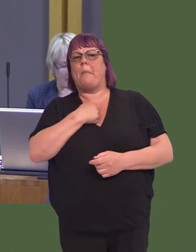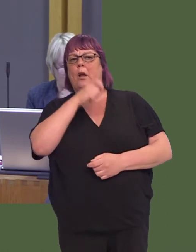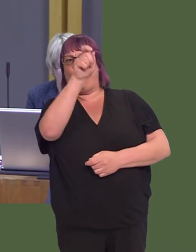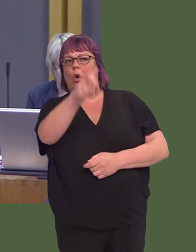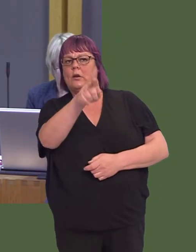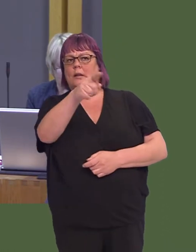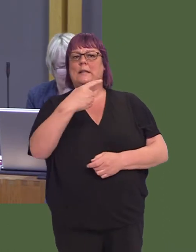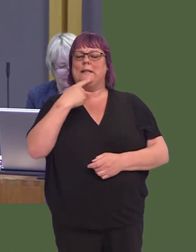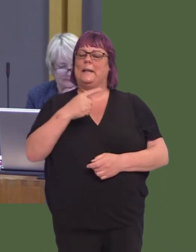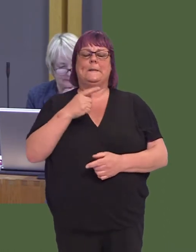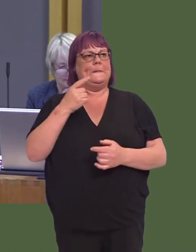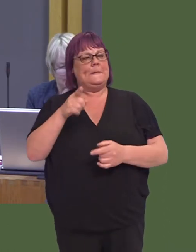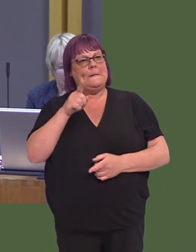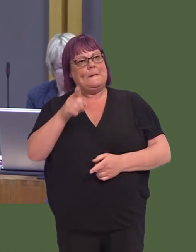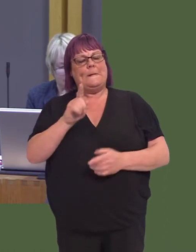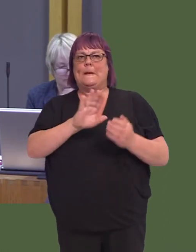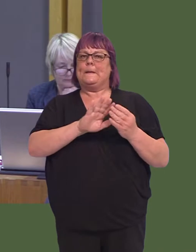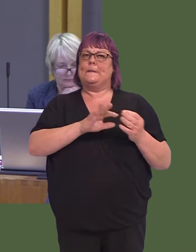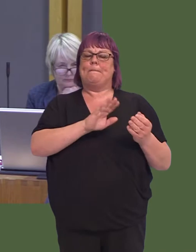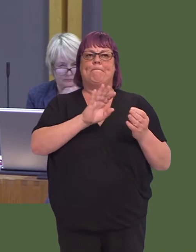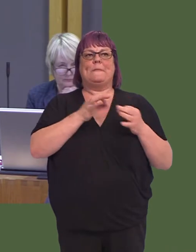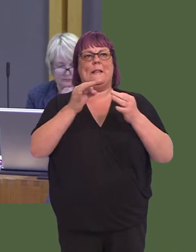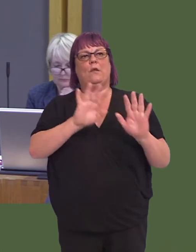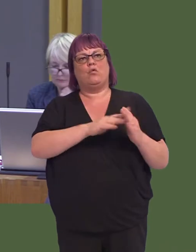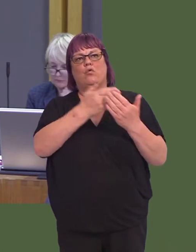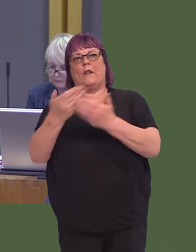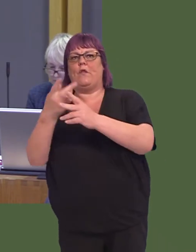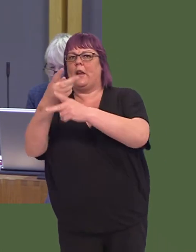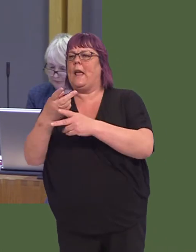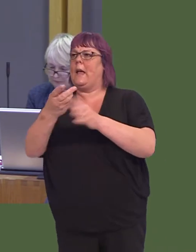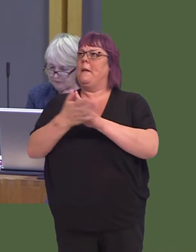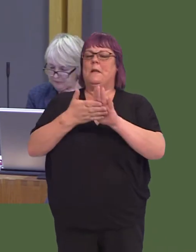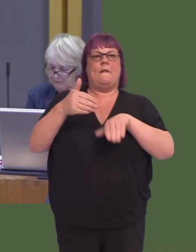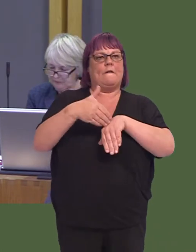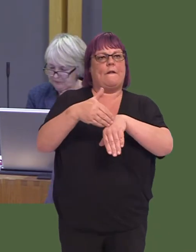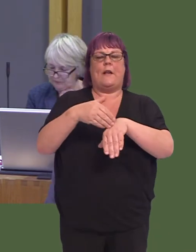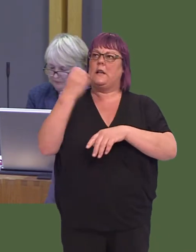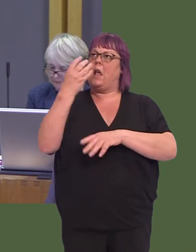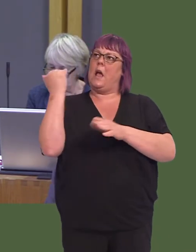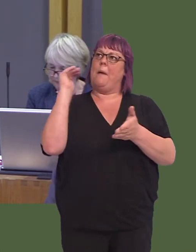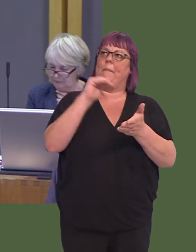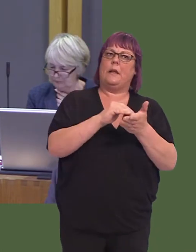contact as being the biggest factor in delayed ambulance responses and, subsequently,